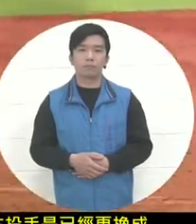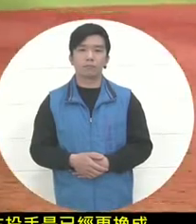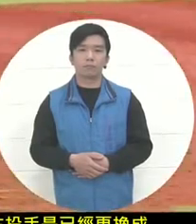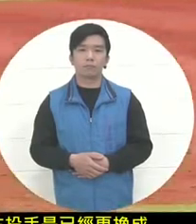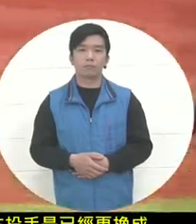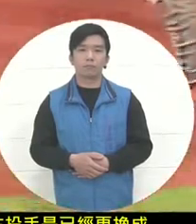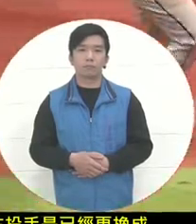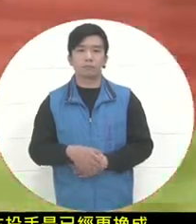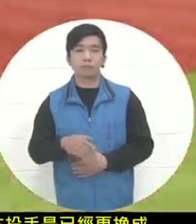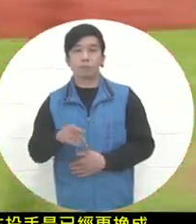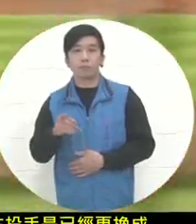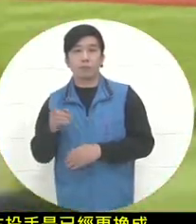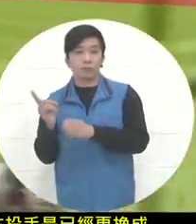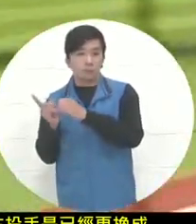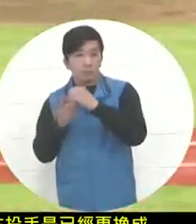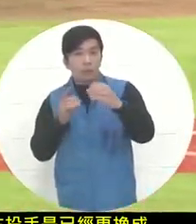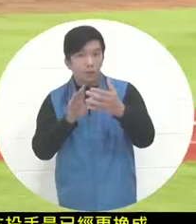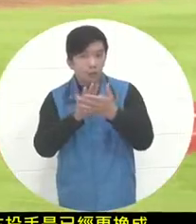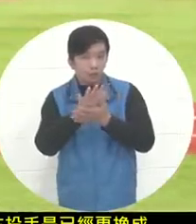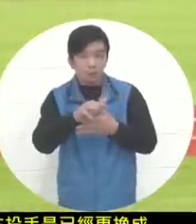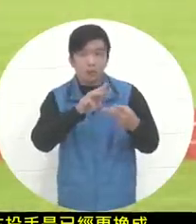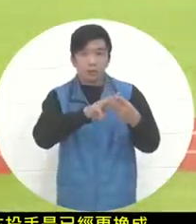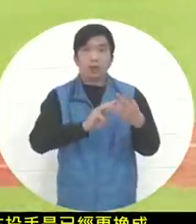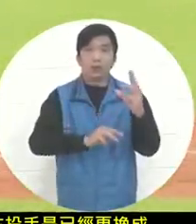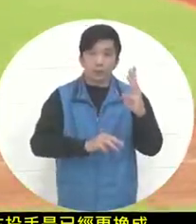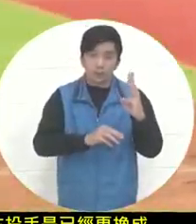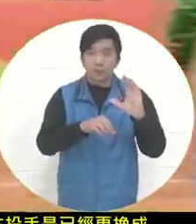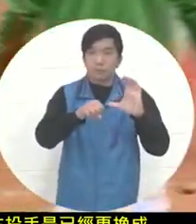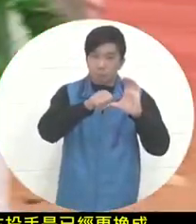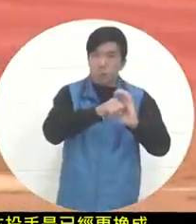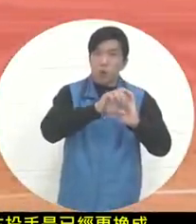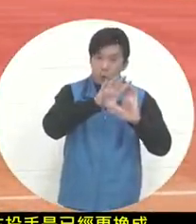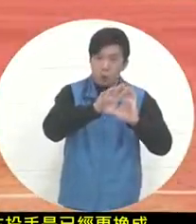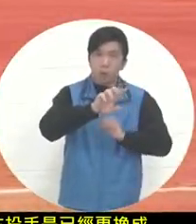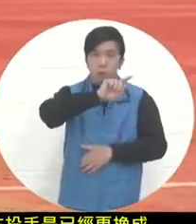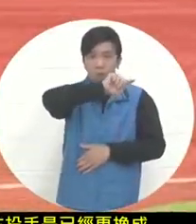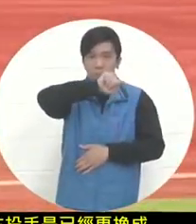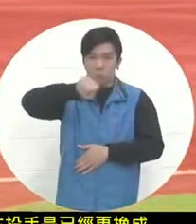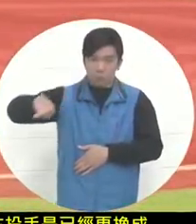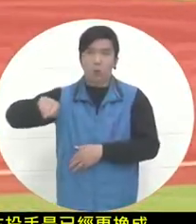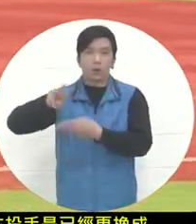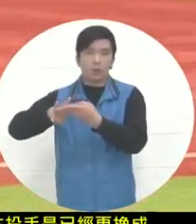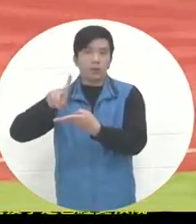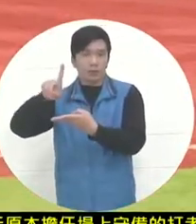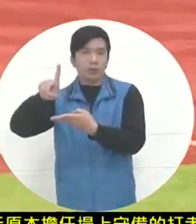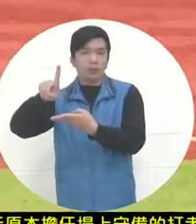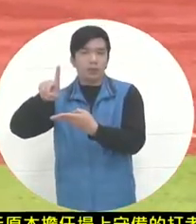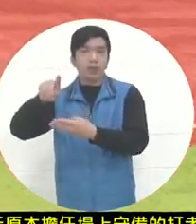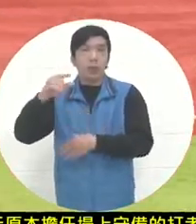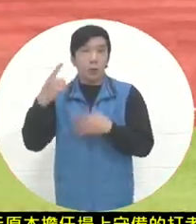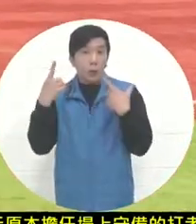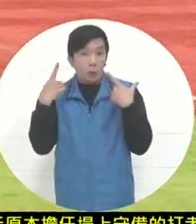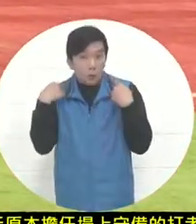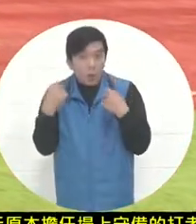This ball is a trackball in the direction of third base. After the third team received the ball, it was passed steadily to first base. The pass was a little short.